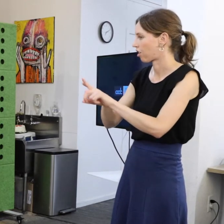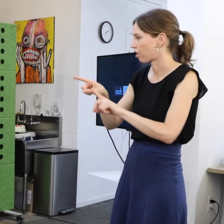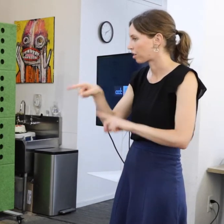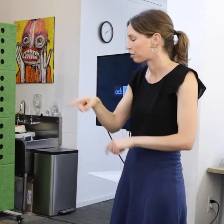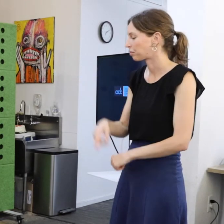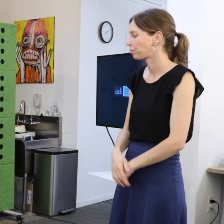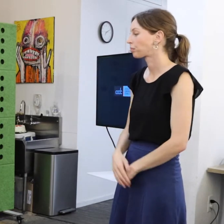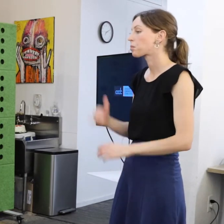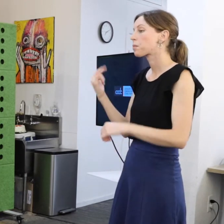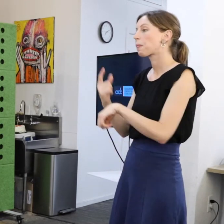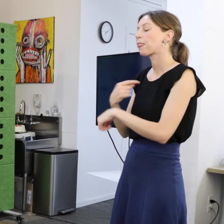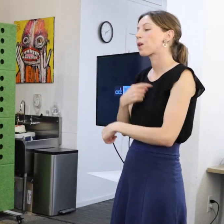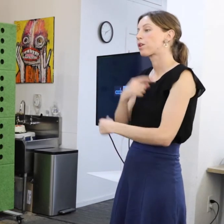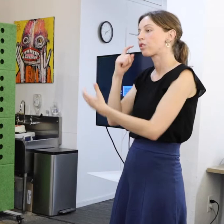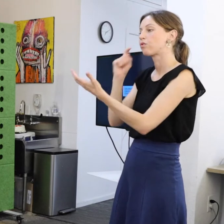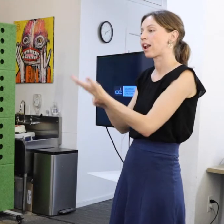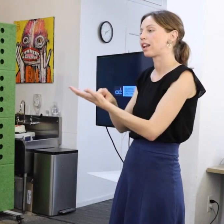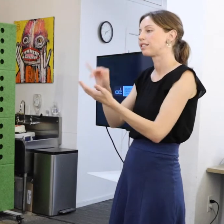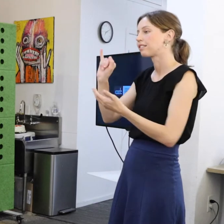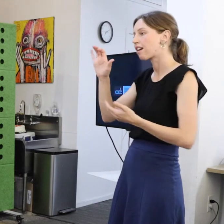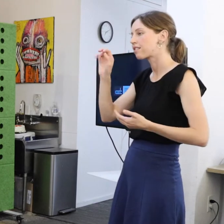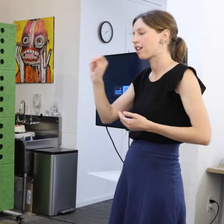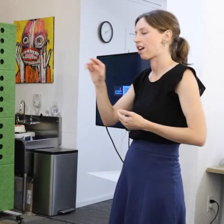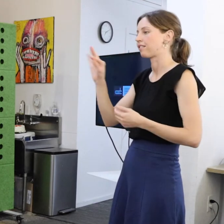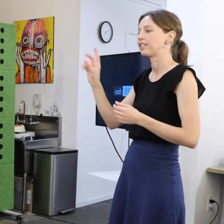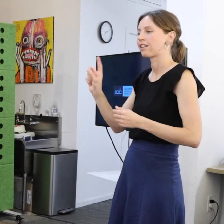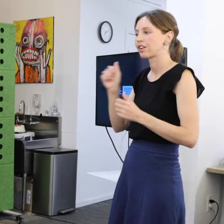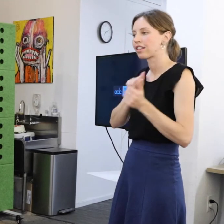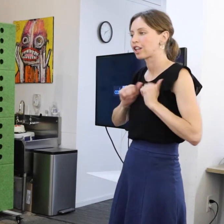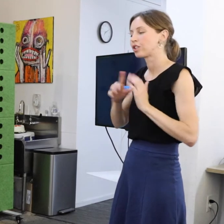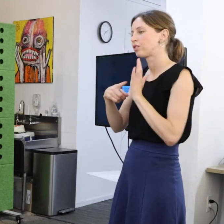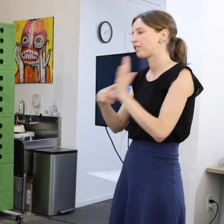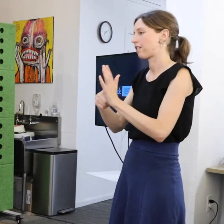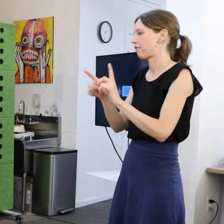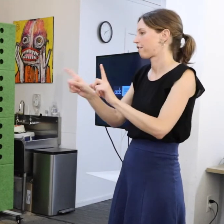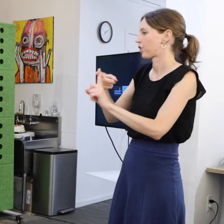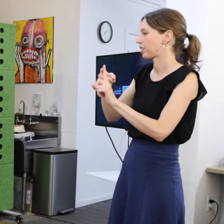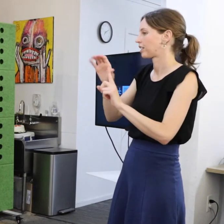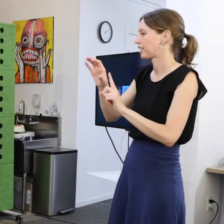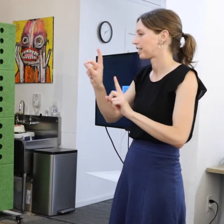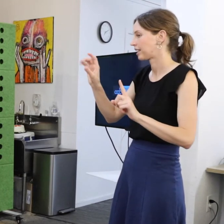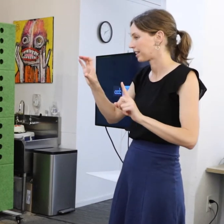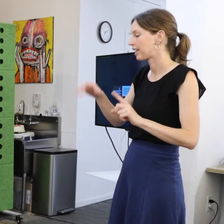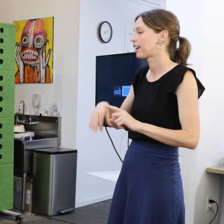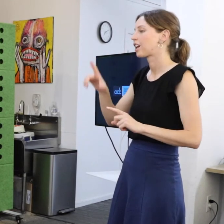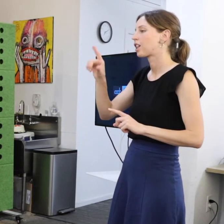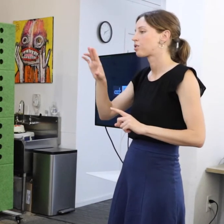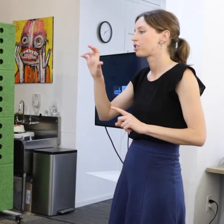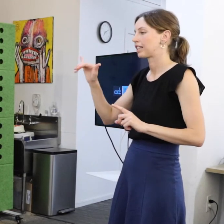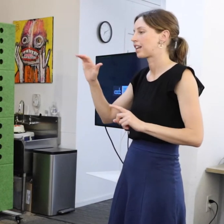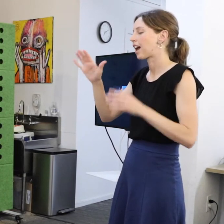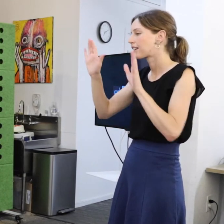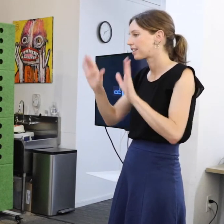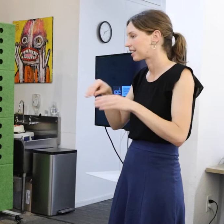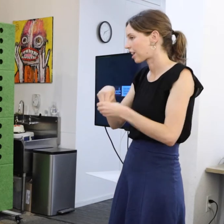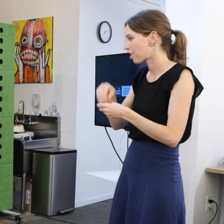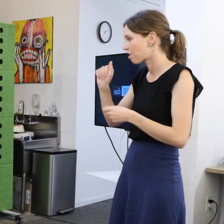Today we recognize the icon of Denver theater to present the first CCDC Lucy Roucis Excellence in the Arts Award.